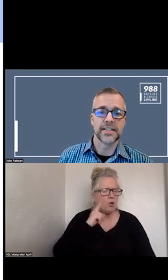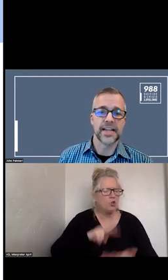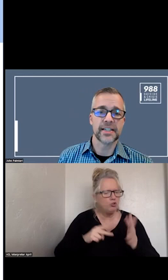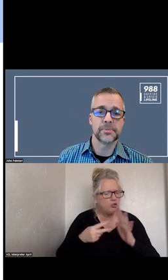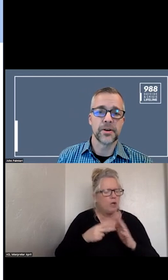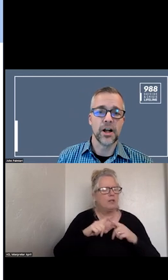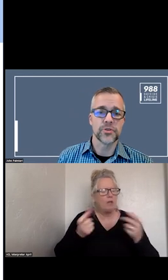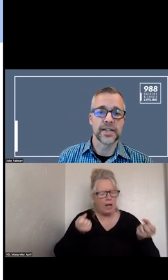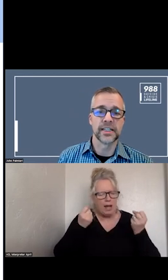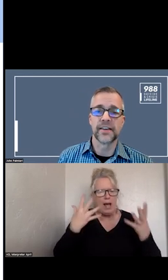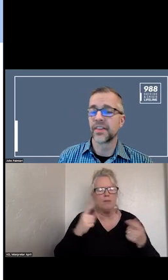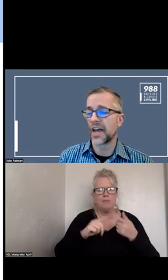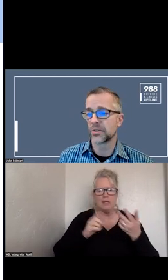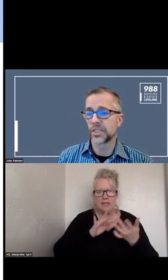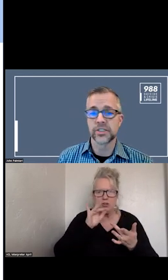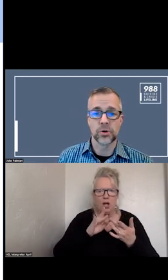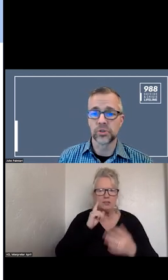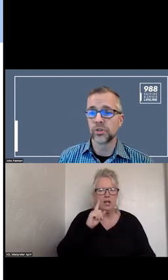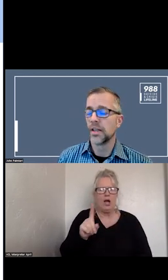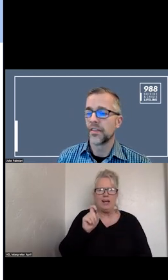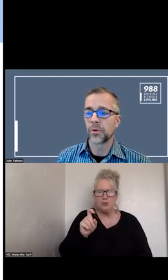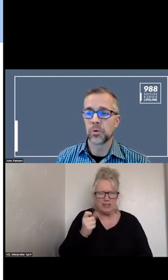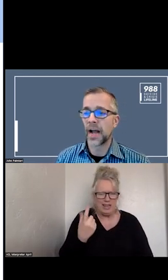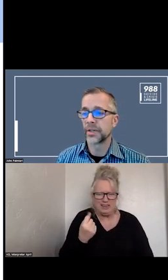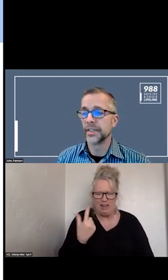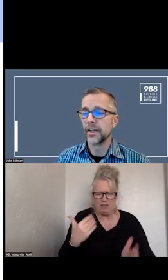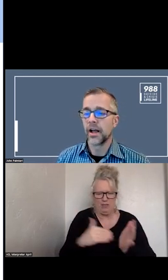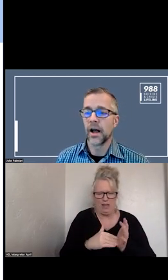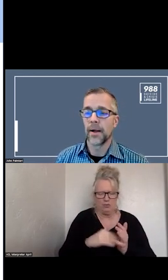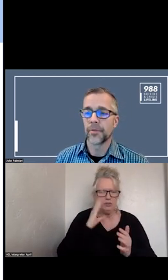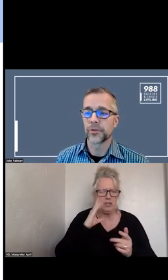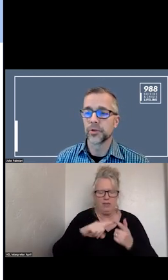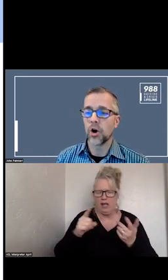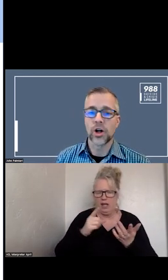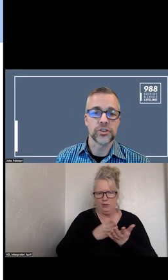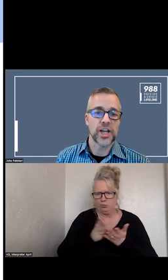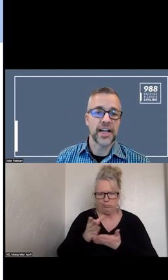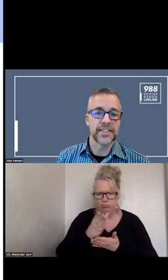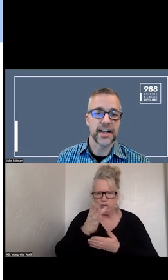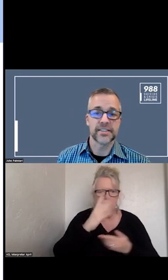CONTACTS, ABOUT 11,000 TOTAL ROUTED THROUGH CHAT AND TEXT.